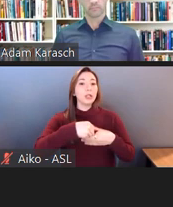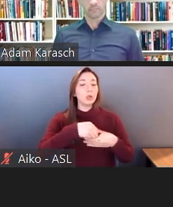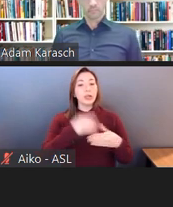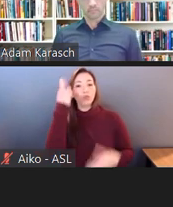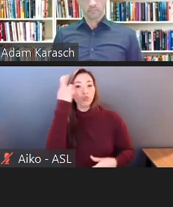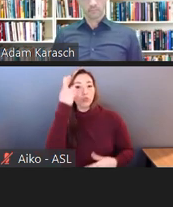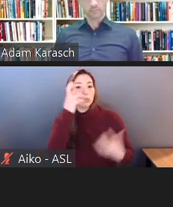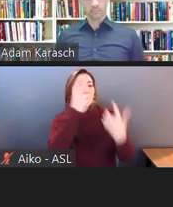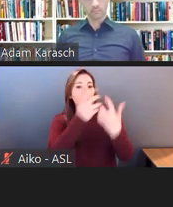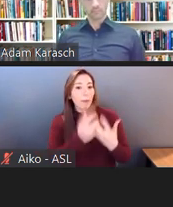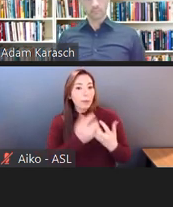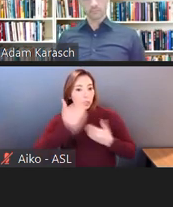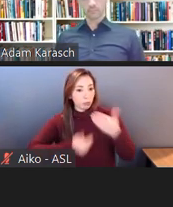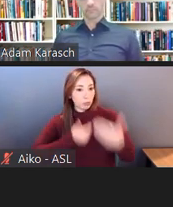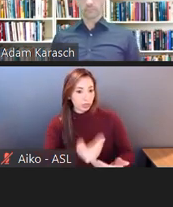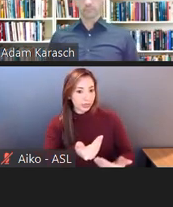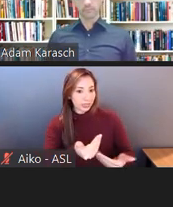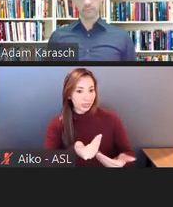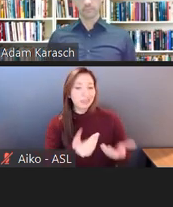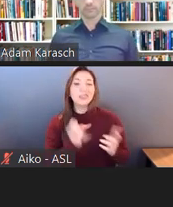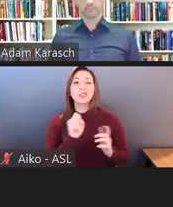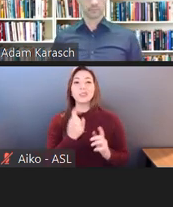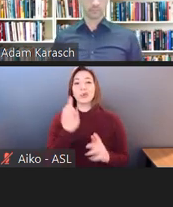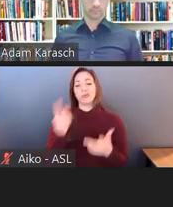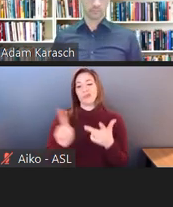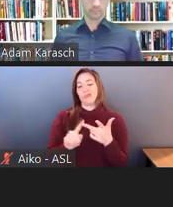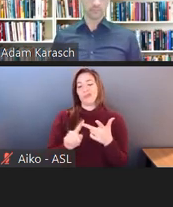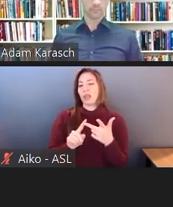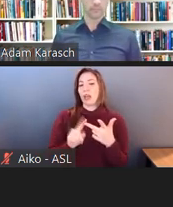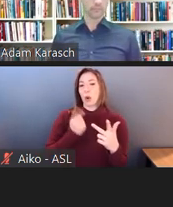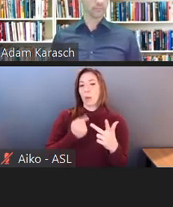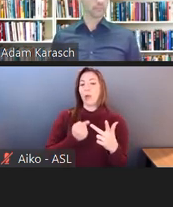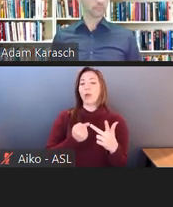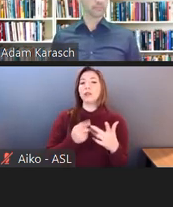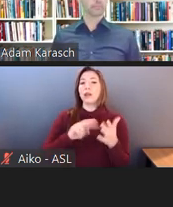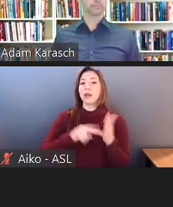Again, the implication here is that the supervisor had not